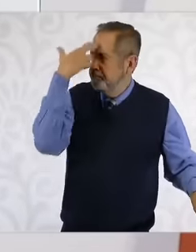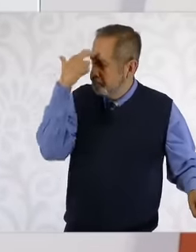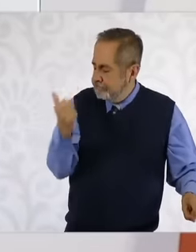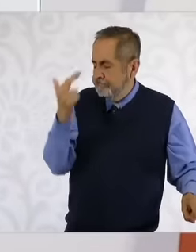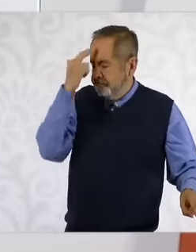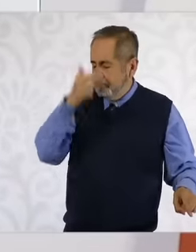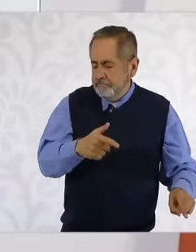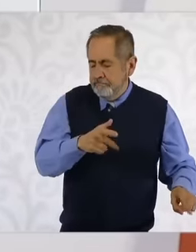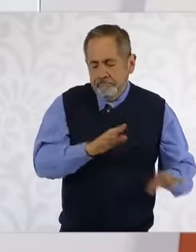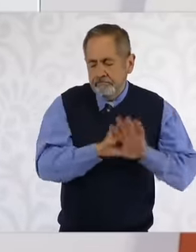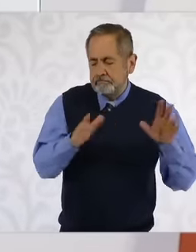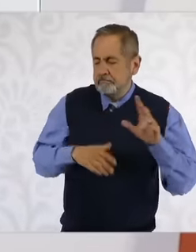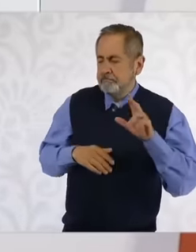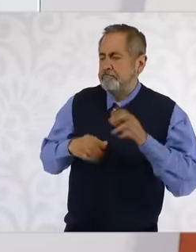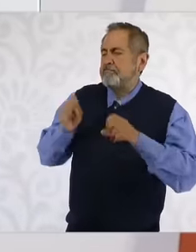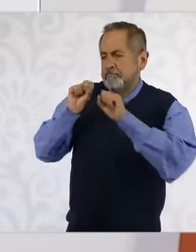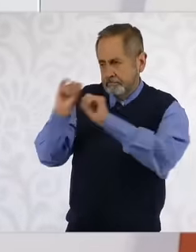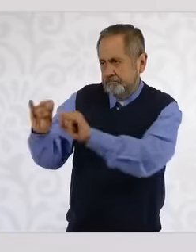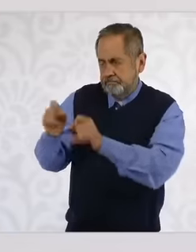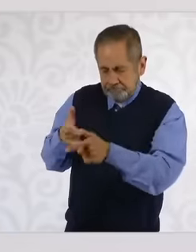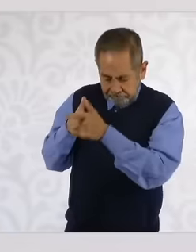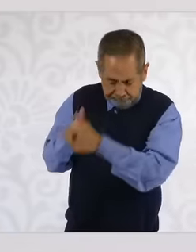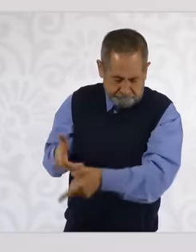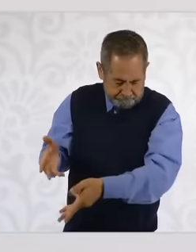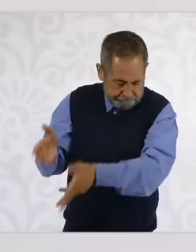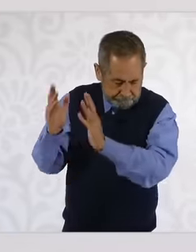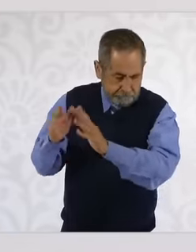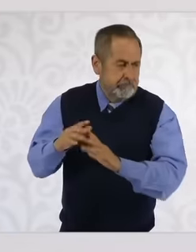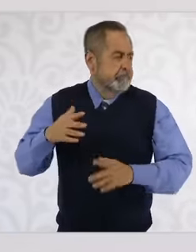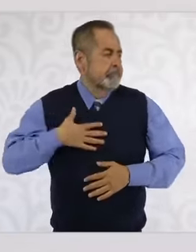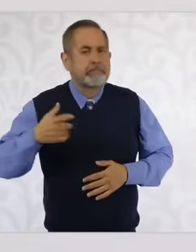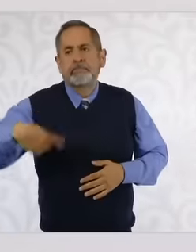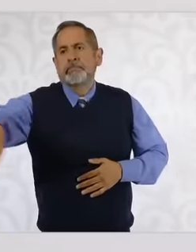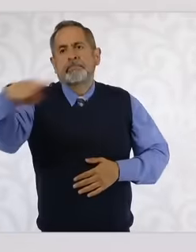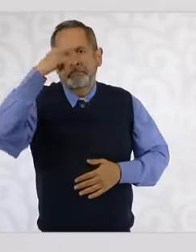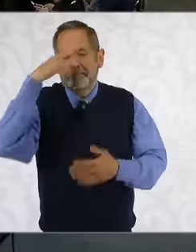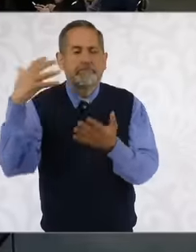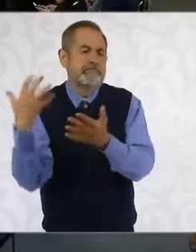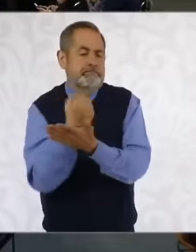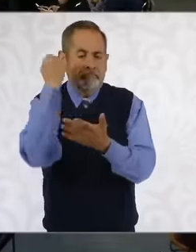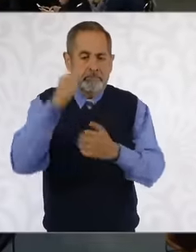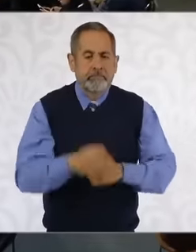the people of Mexico triumphed, and finally, the issue of the CNDH already mentioned it, and the